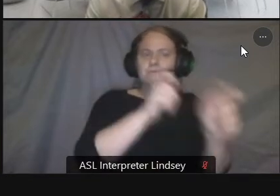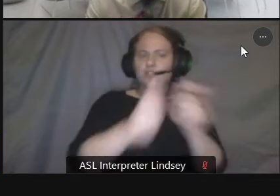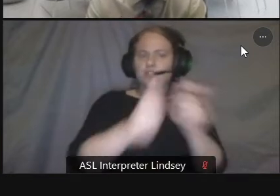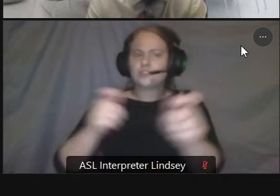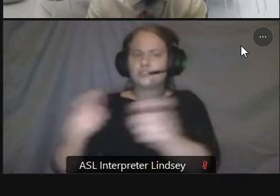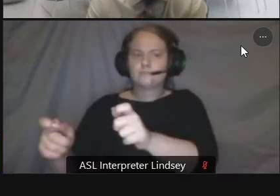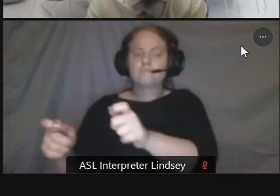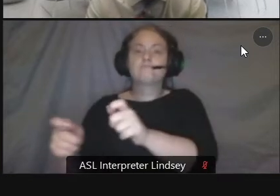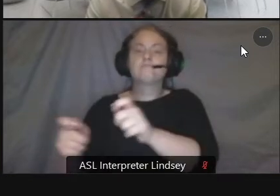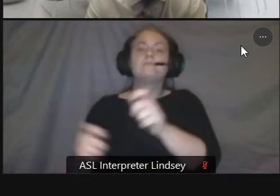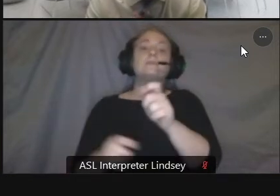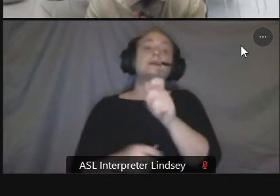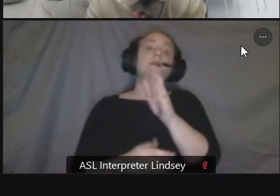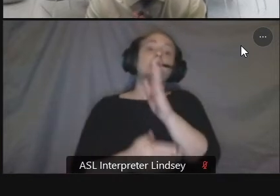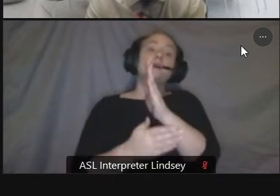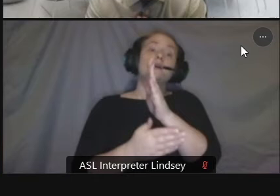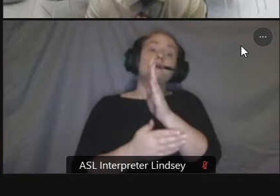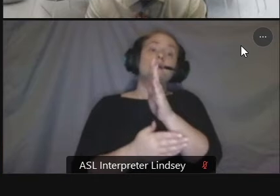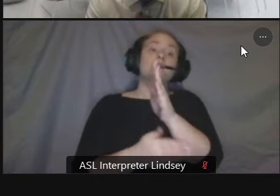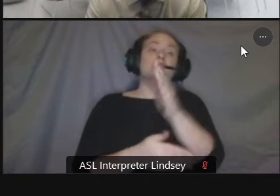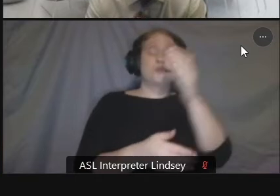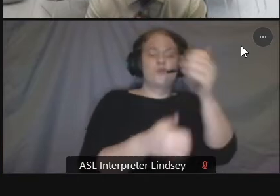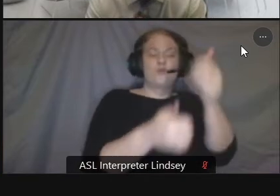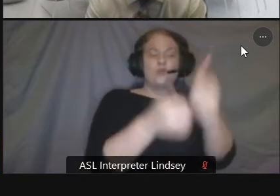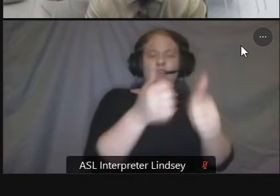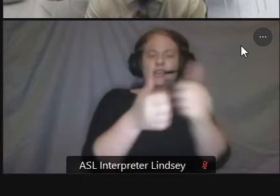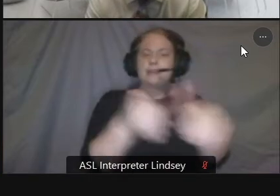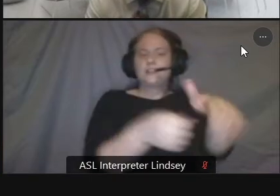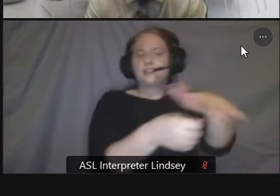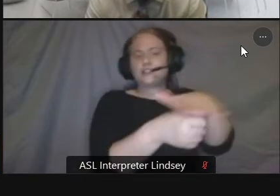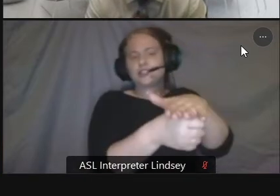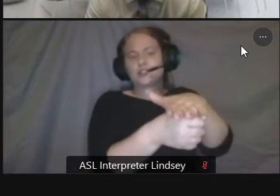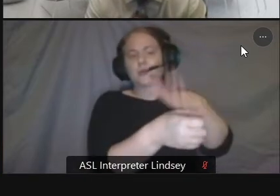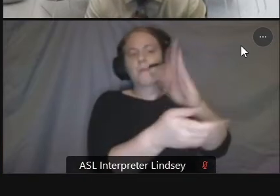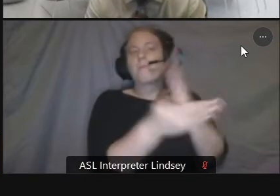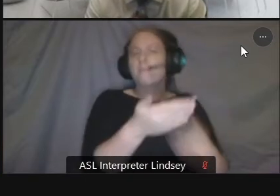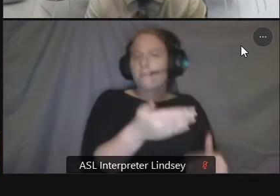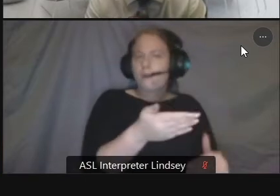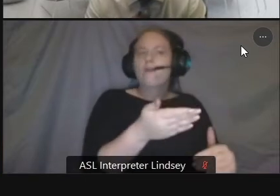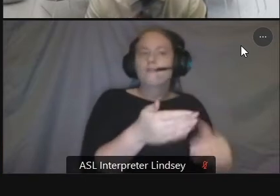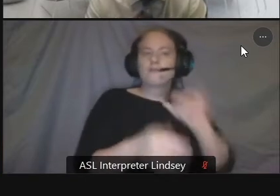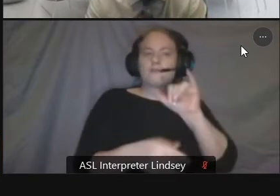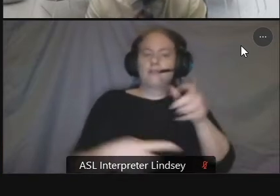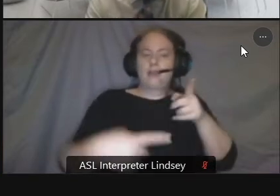different areas between the blocks and the segments along both connecticut and van ness